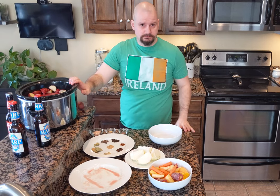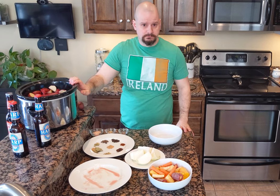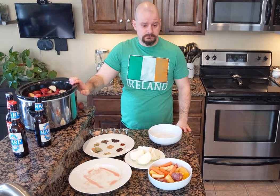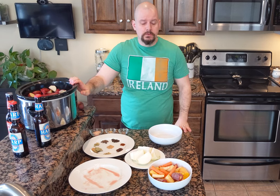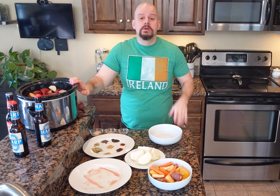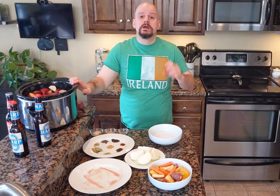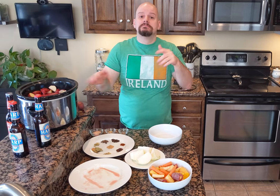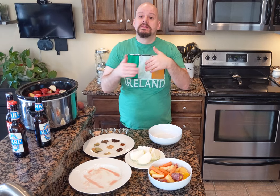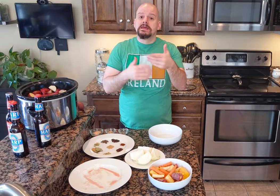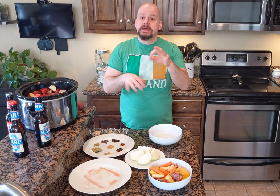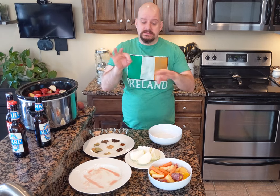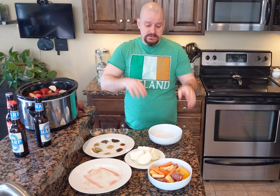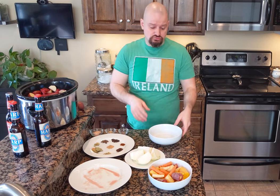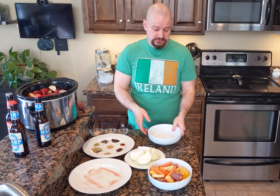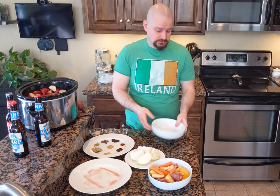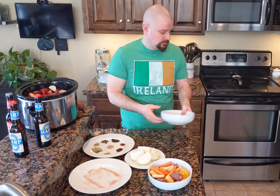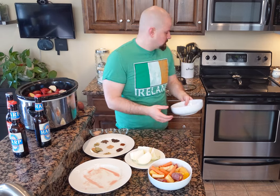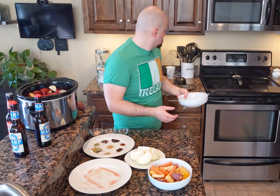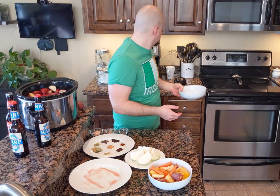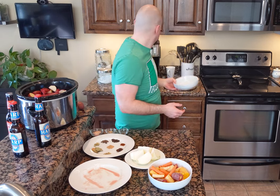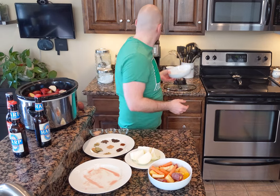The next ingredient --